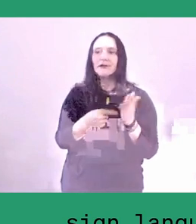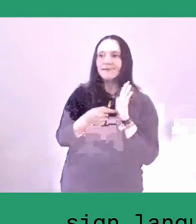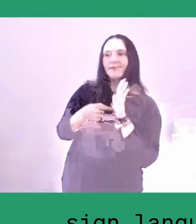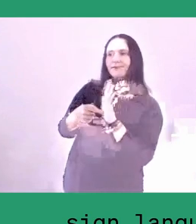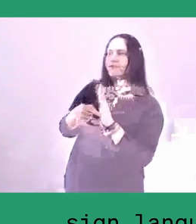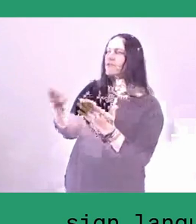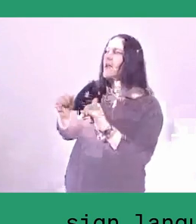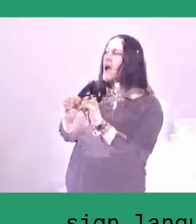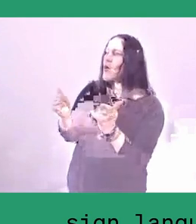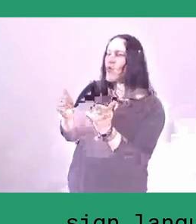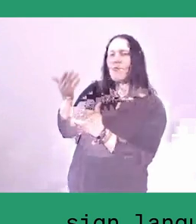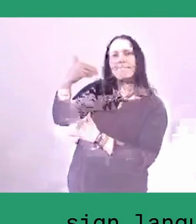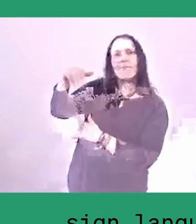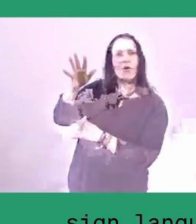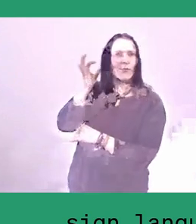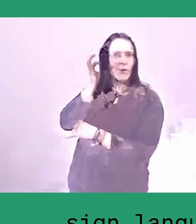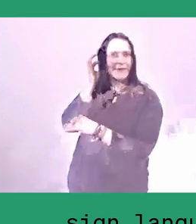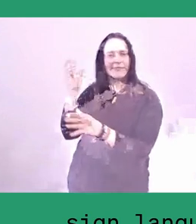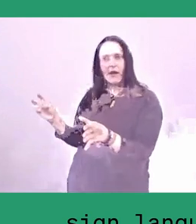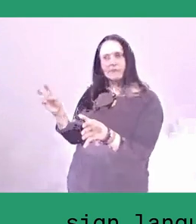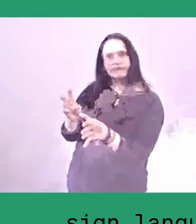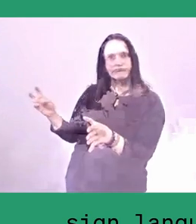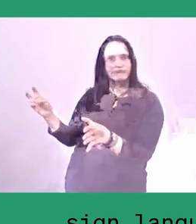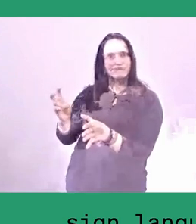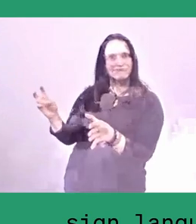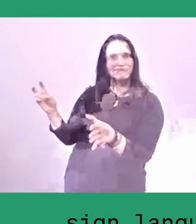That's one thing. So the dynamics between the kampungs themselves.